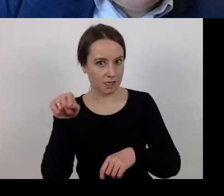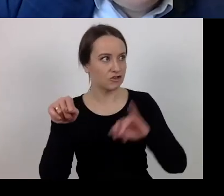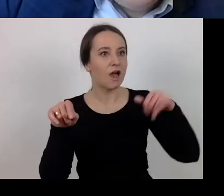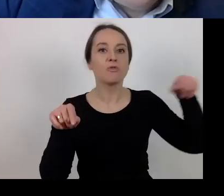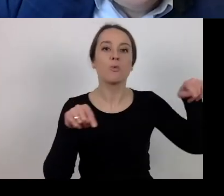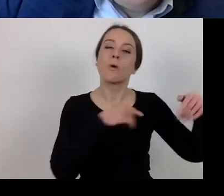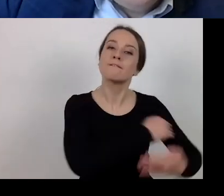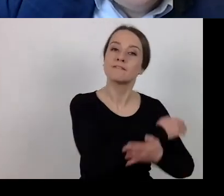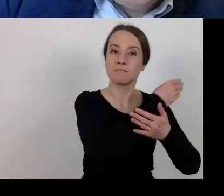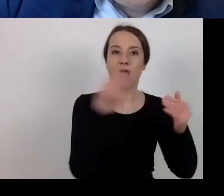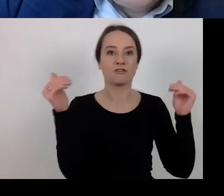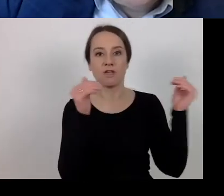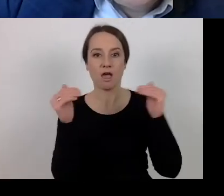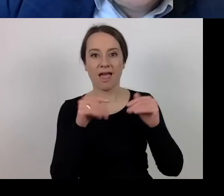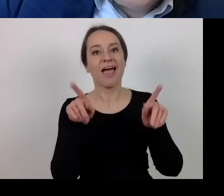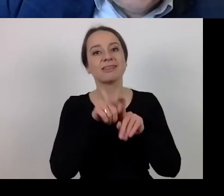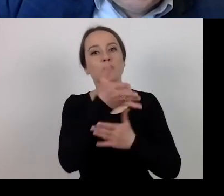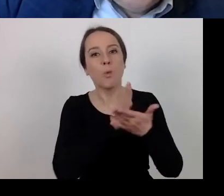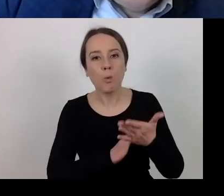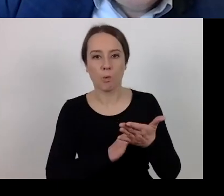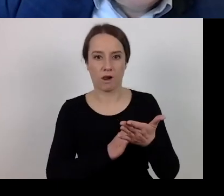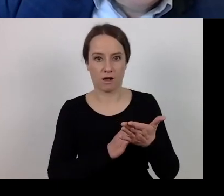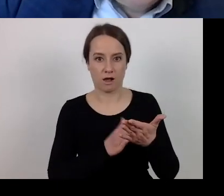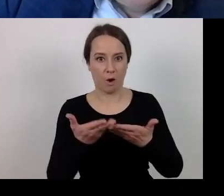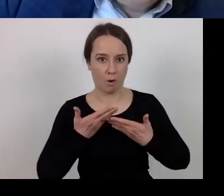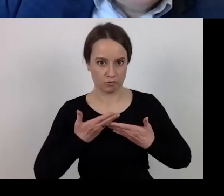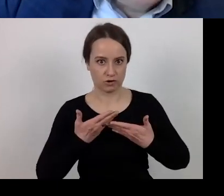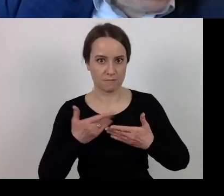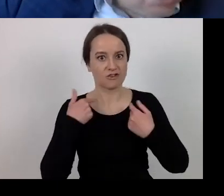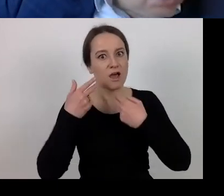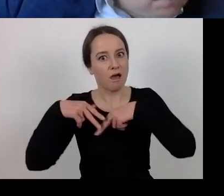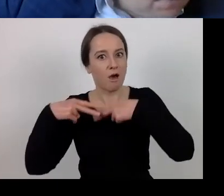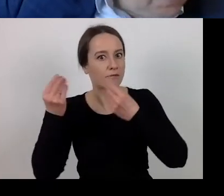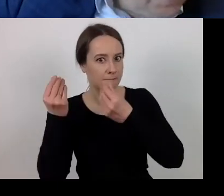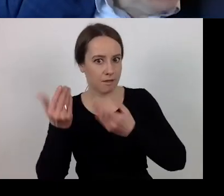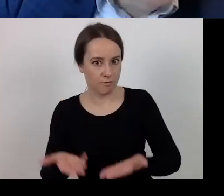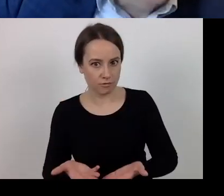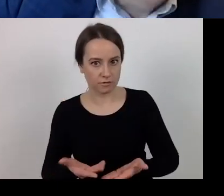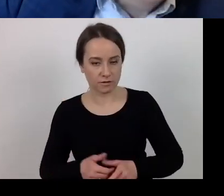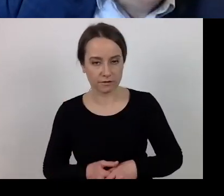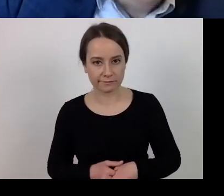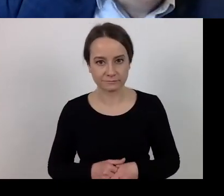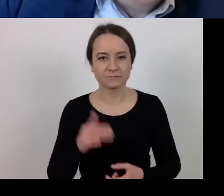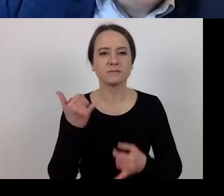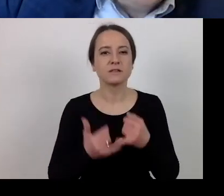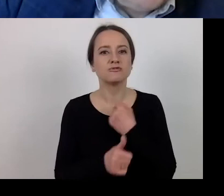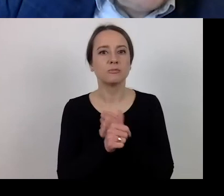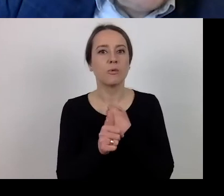and financial reliefs when paying liabilities. If we talk about the other points